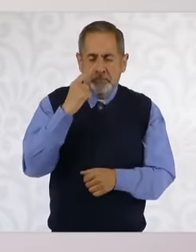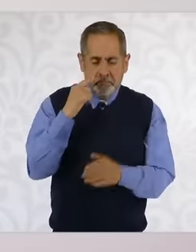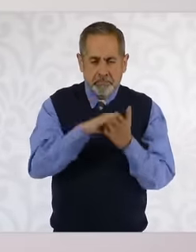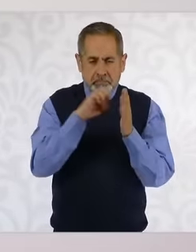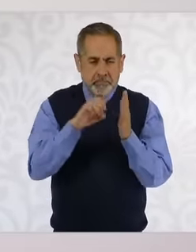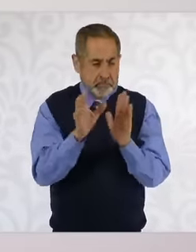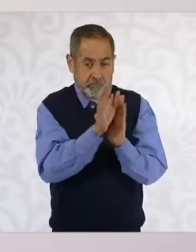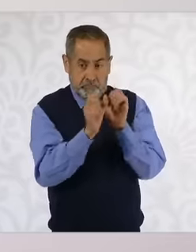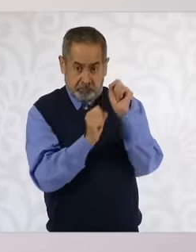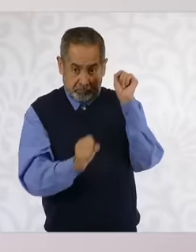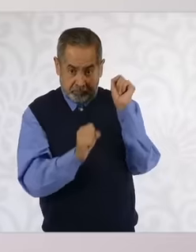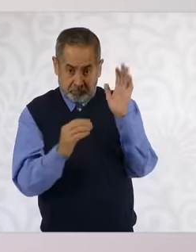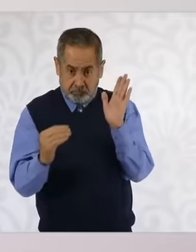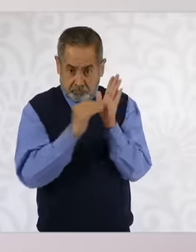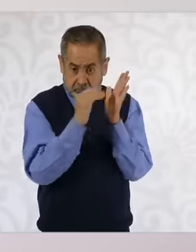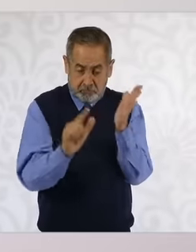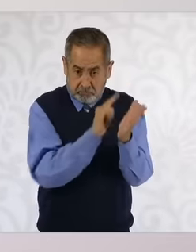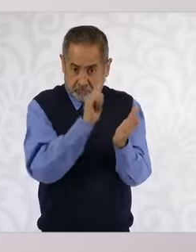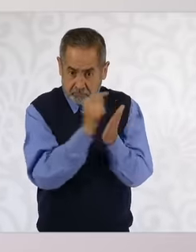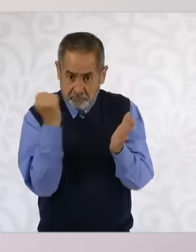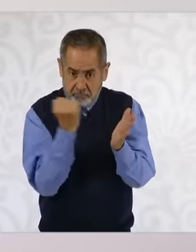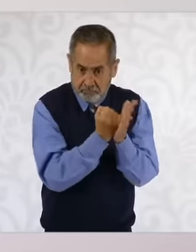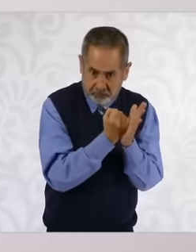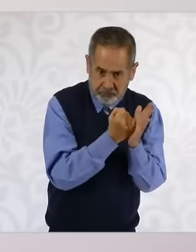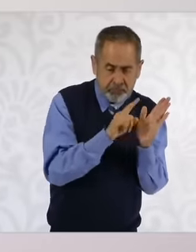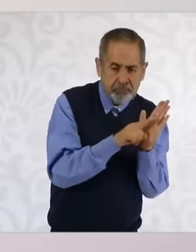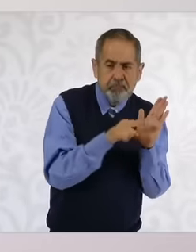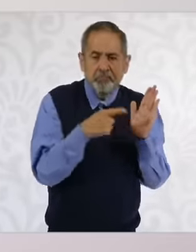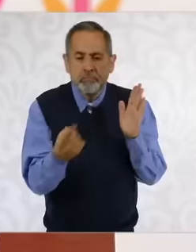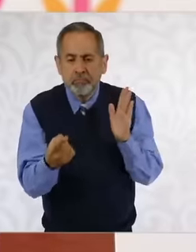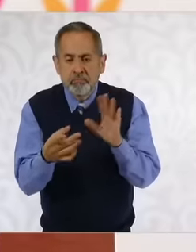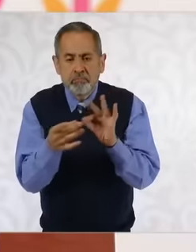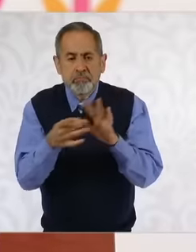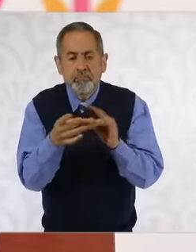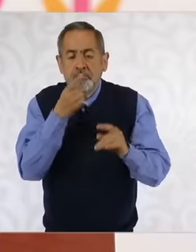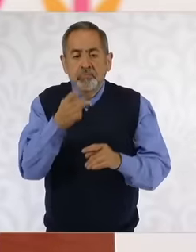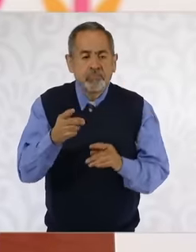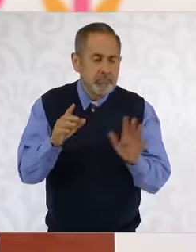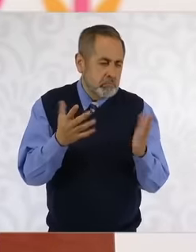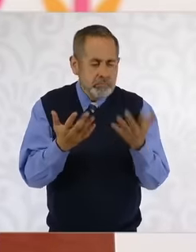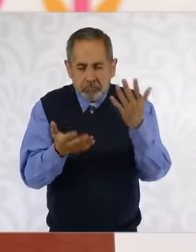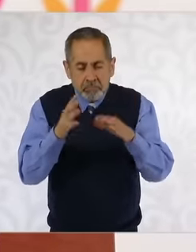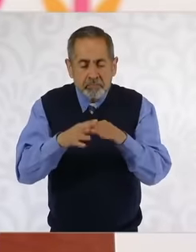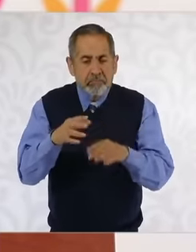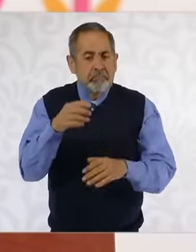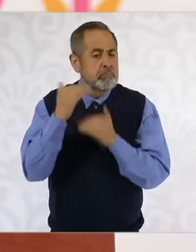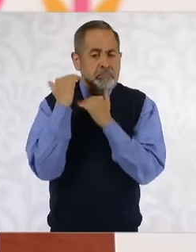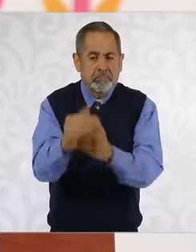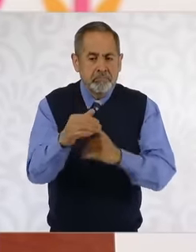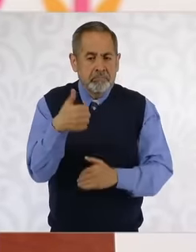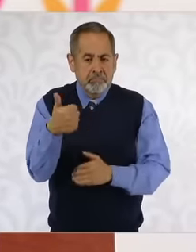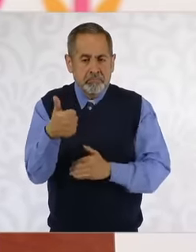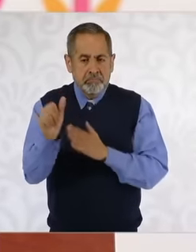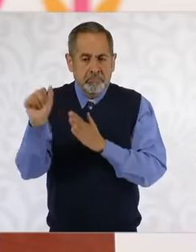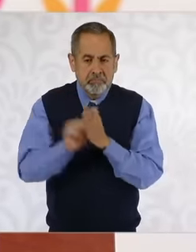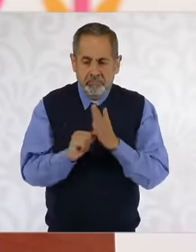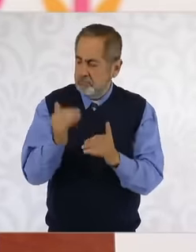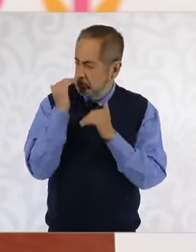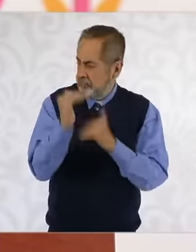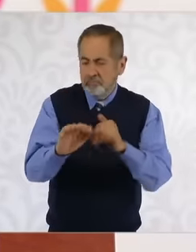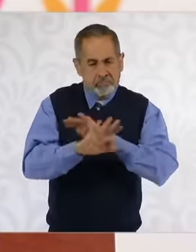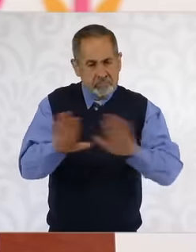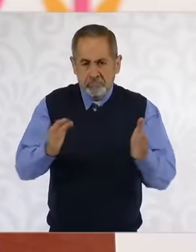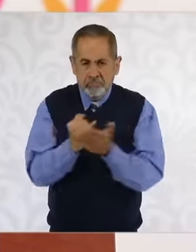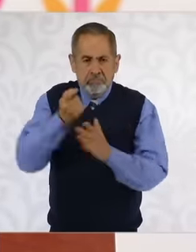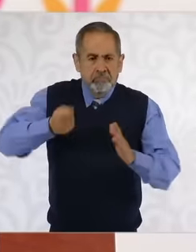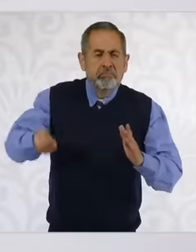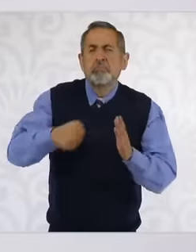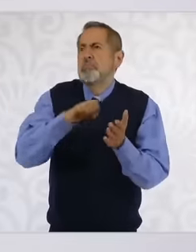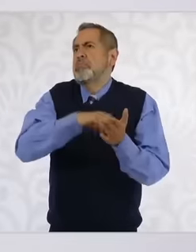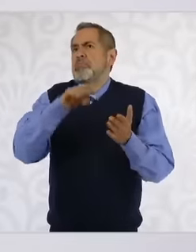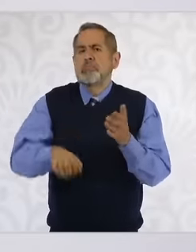that for some cases it has to be resolved in 6 months. For example, for commercial matters